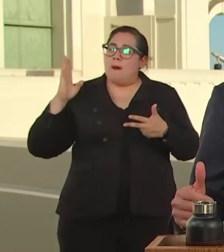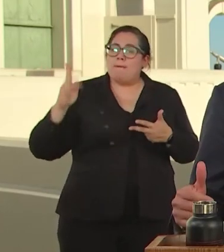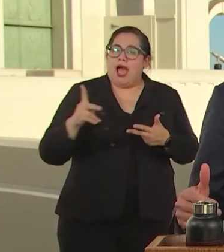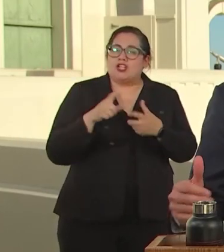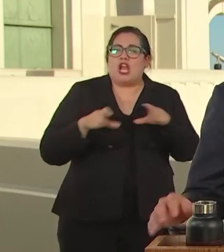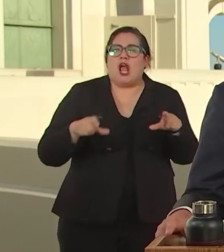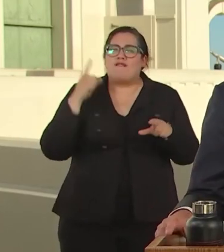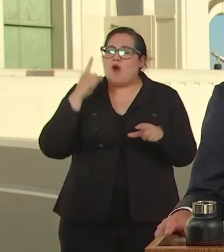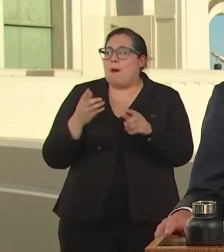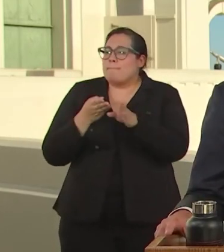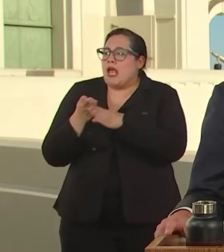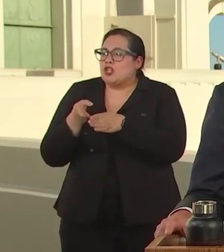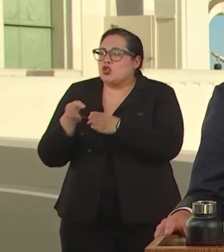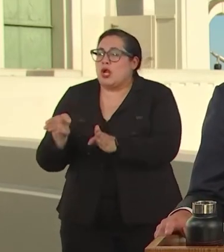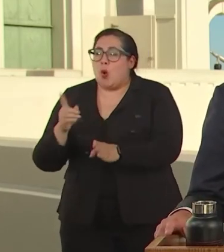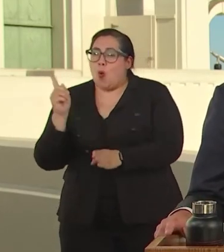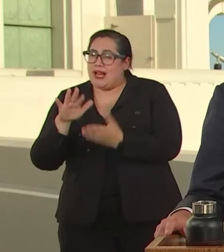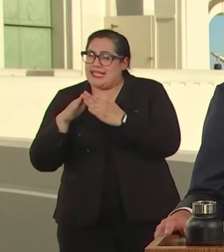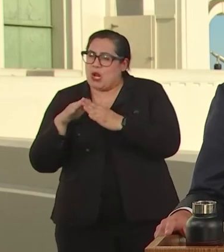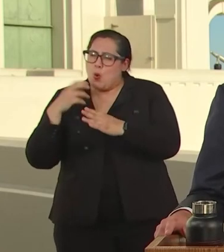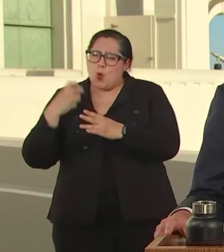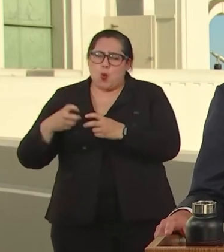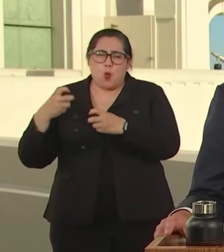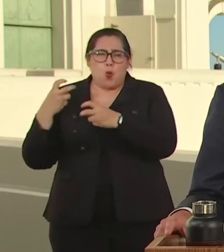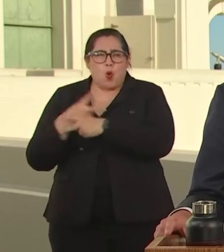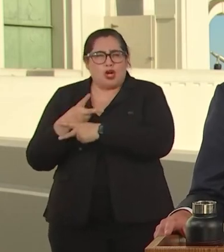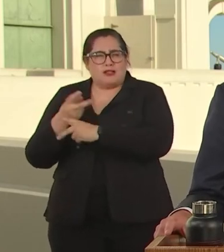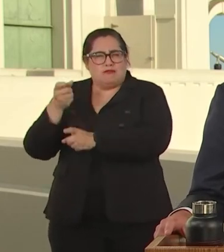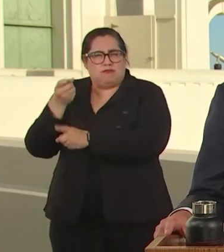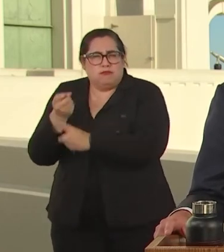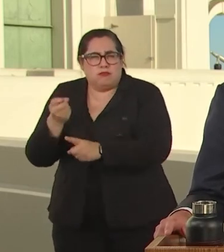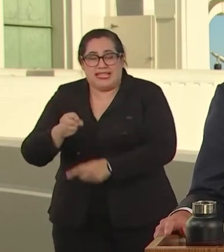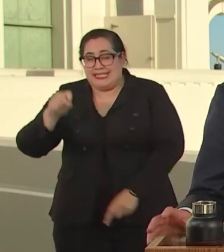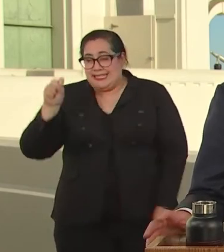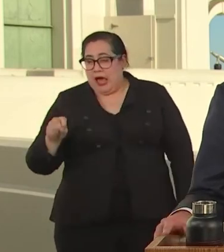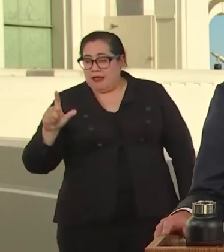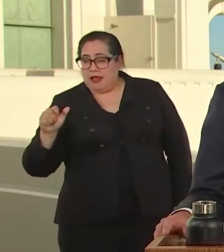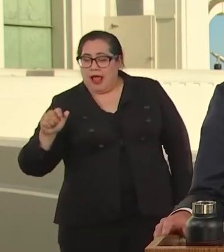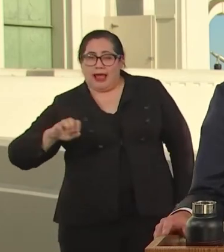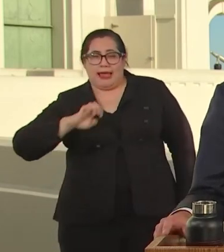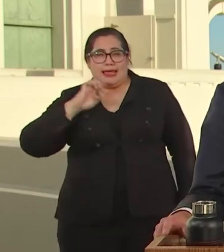THE BIGGEST HITS FROM SOUTH L.A. TO NORTHEAST SAN FERNANDO VALLEY.